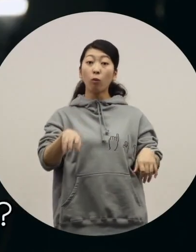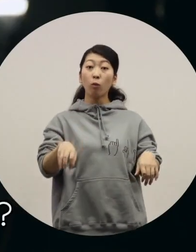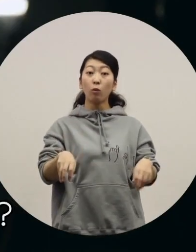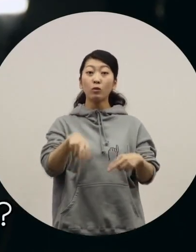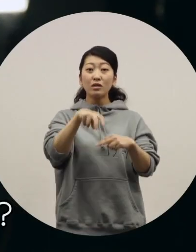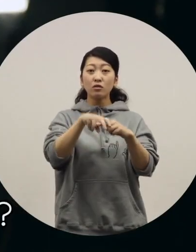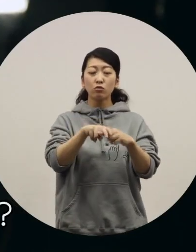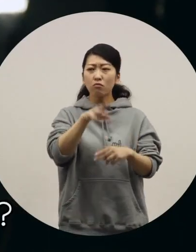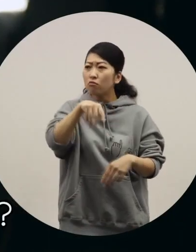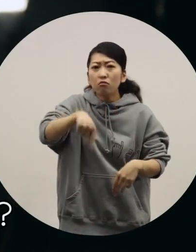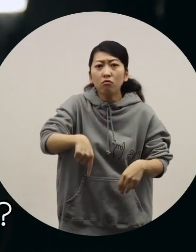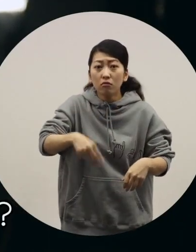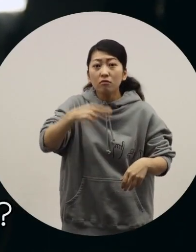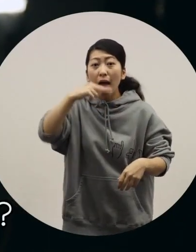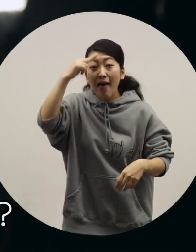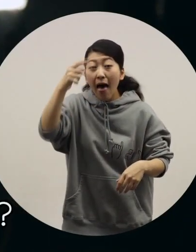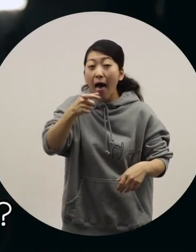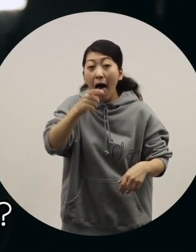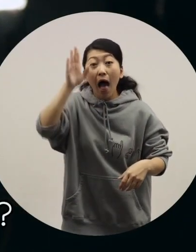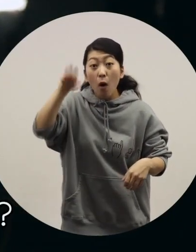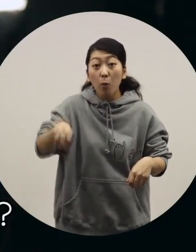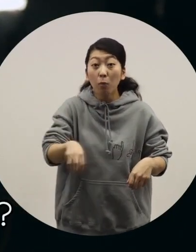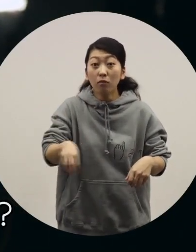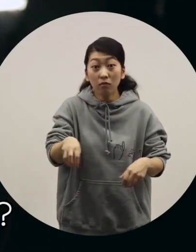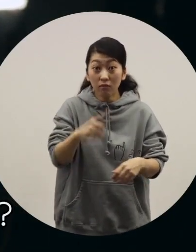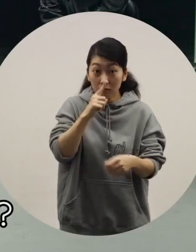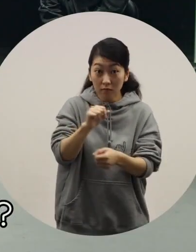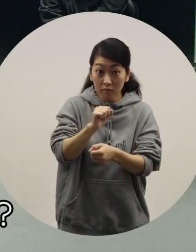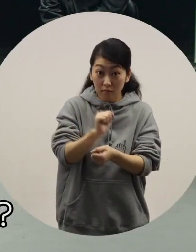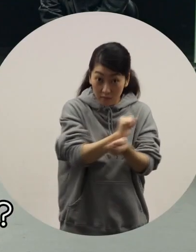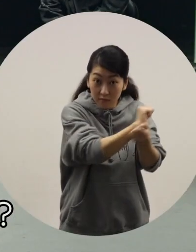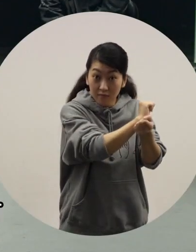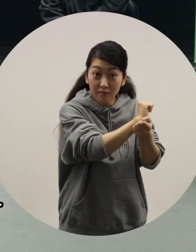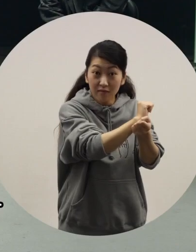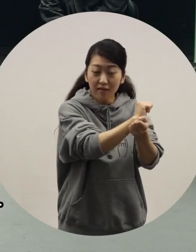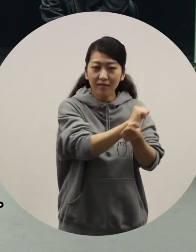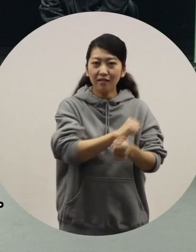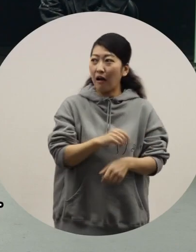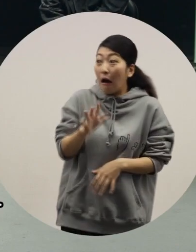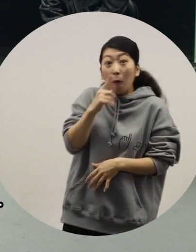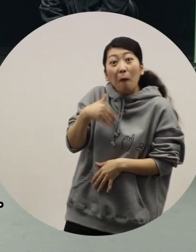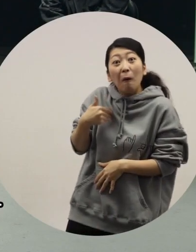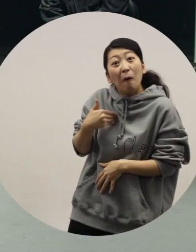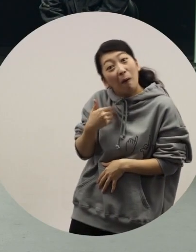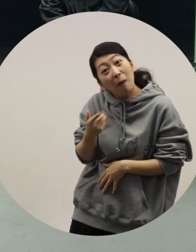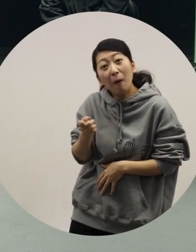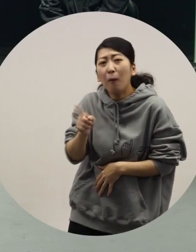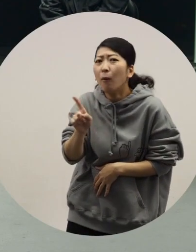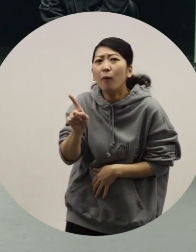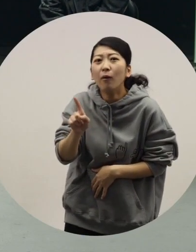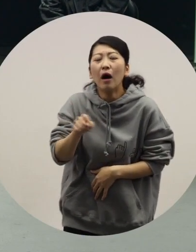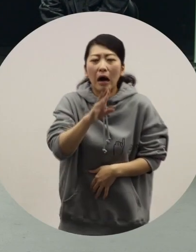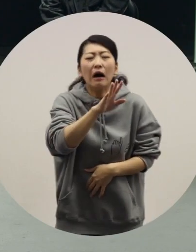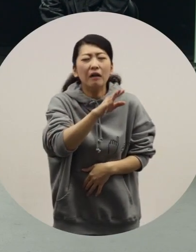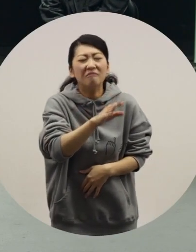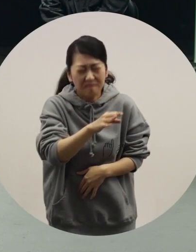Will you be arrested if you drink and drive this? [Ochiai] I have no idea at all. [Toriyama] Well, sort of.